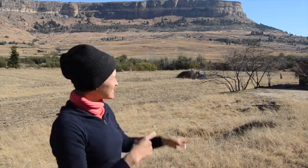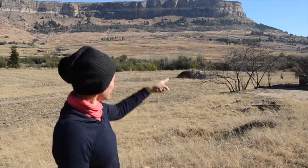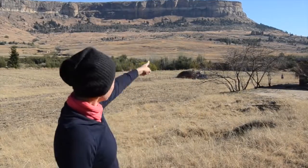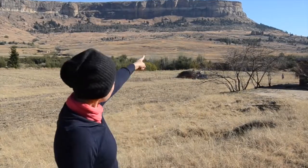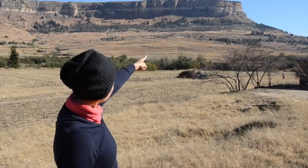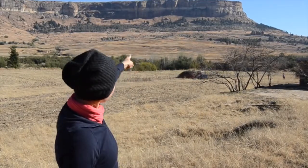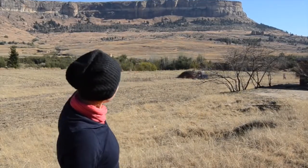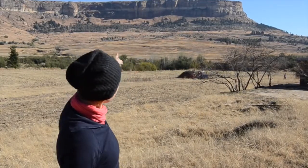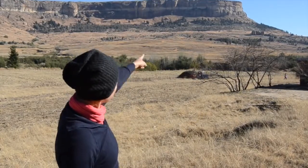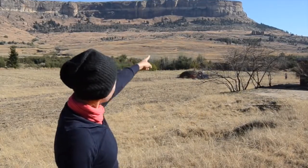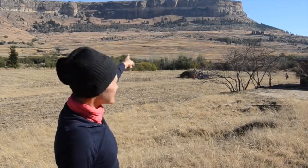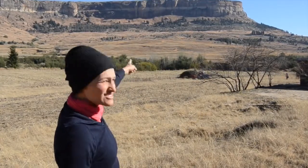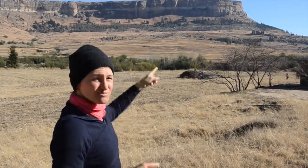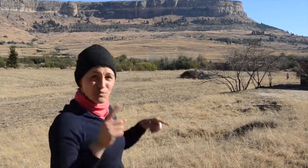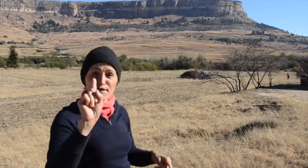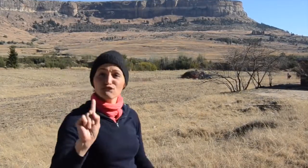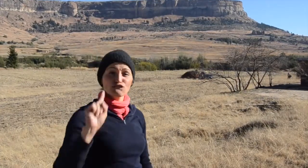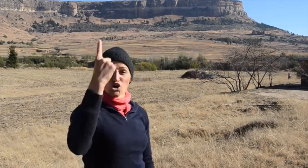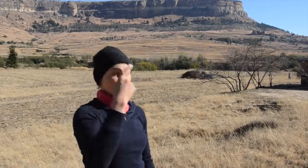See this mountain range?